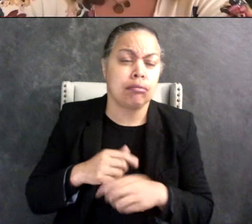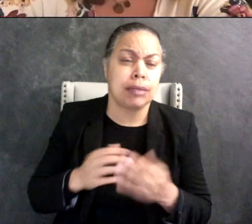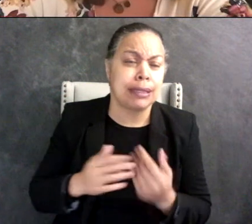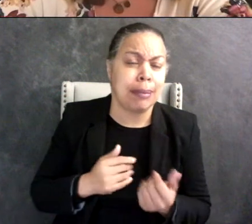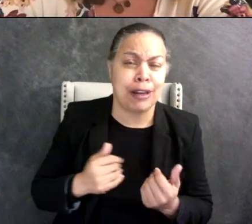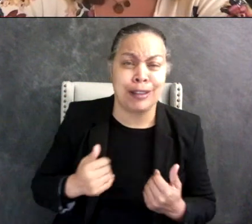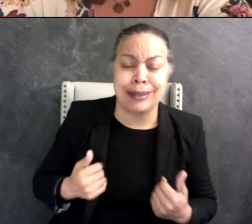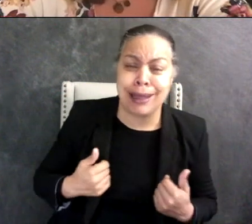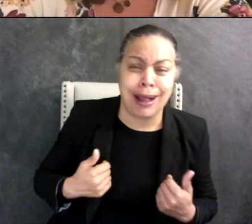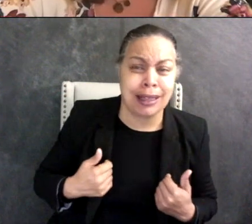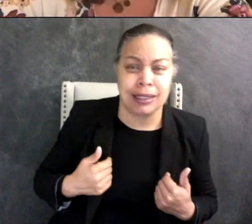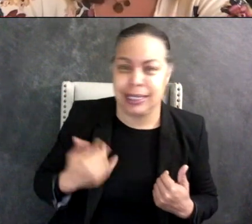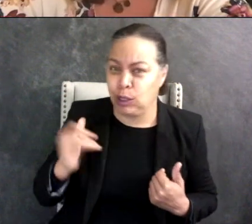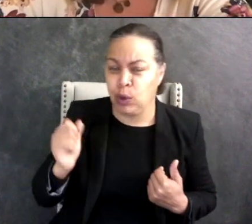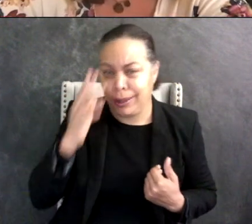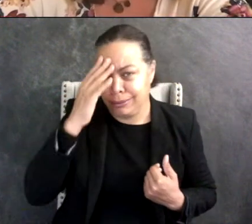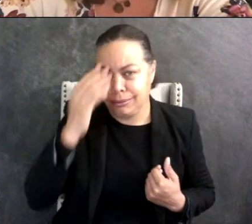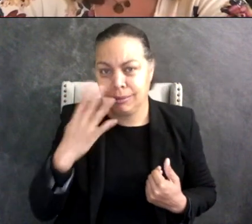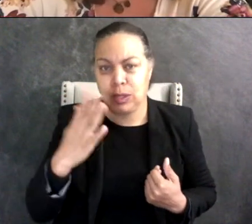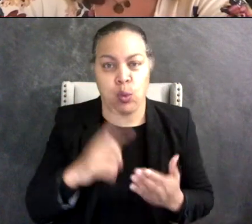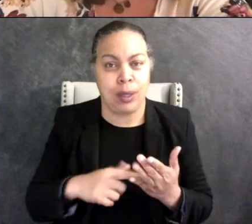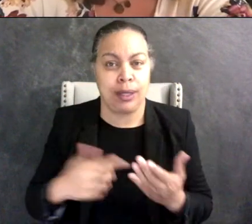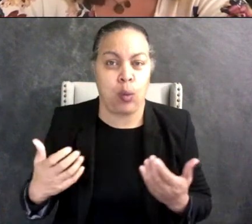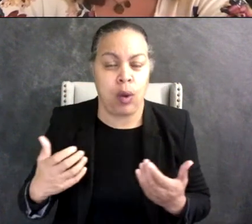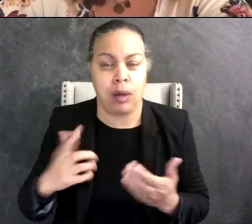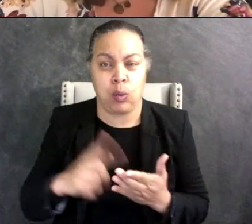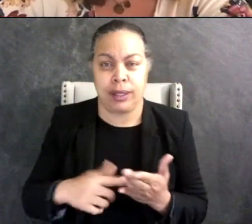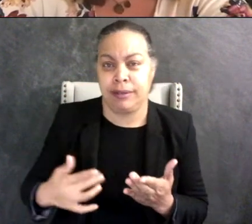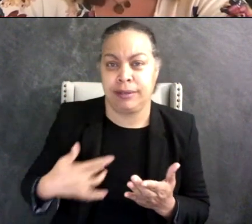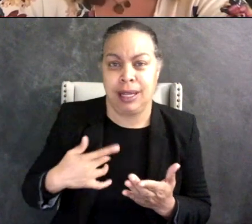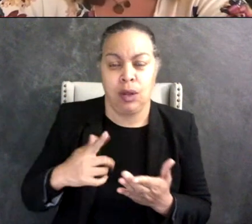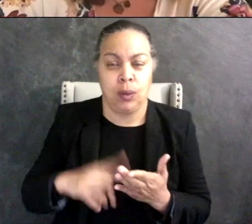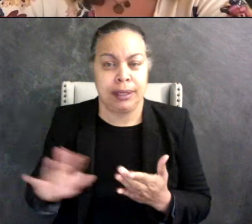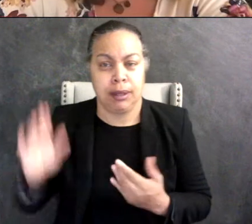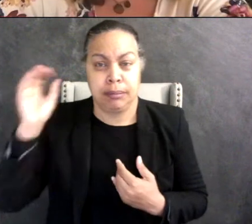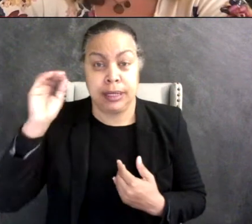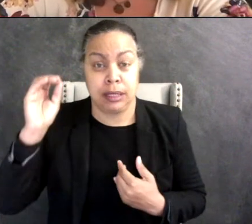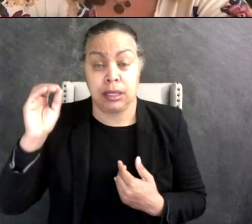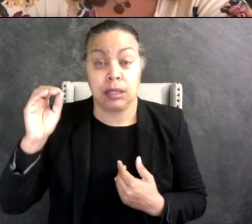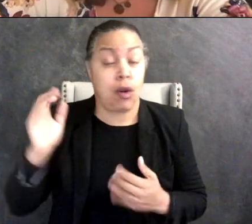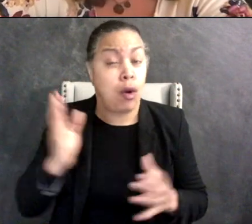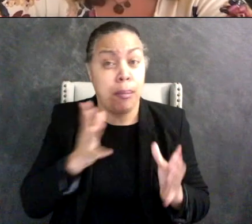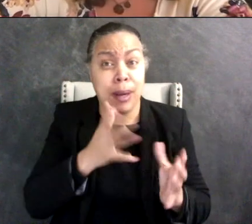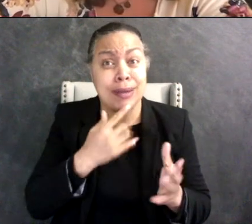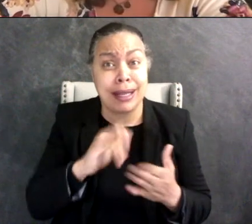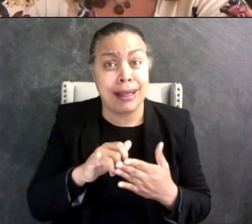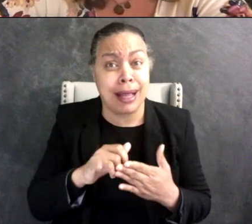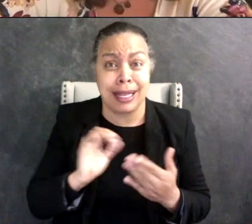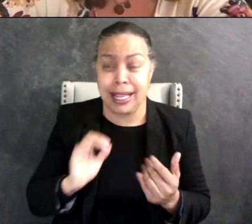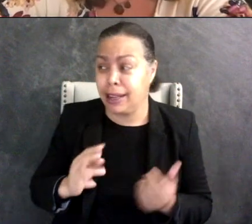usually they can make themselves known and what they want heard- that's the parent should fade back, if your voice is loud enough you don't need a microphone you can just project alone.